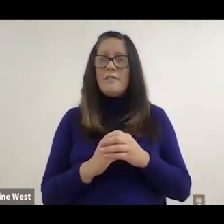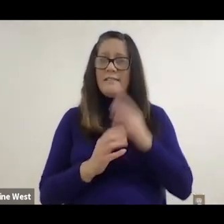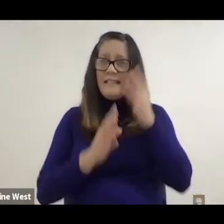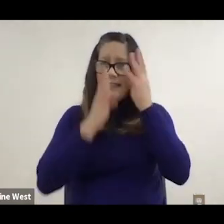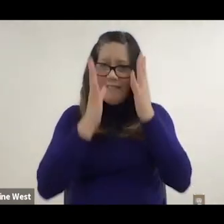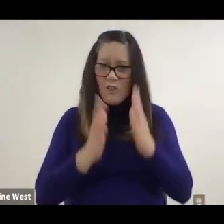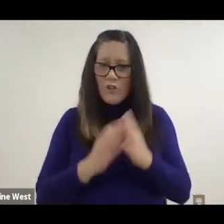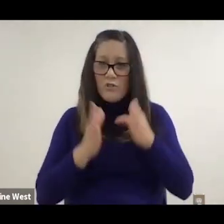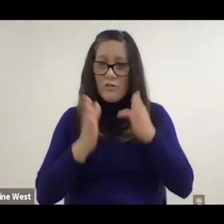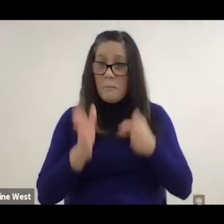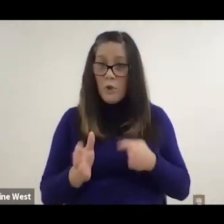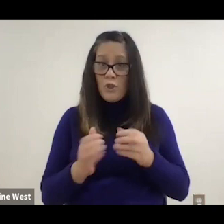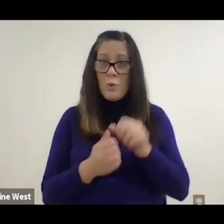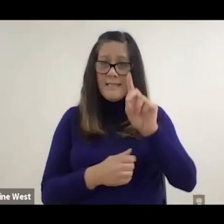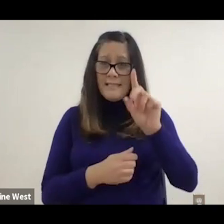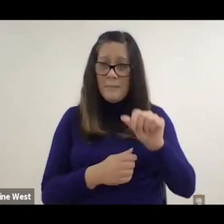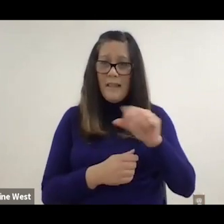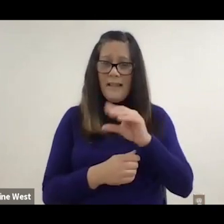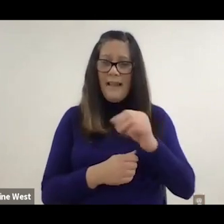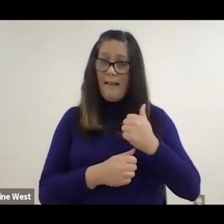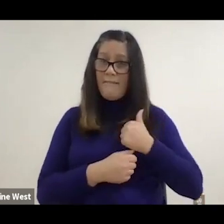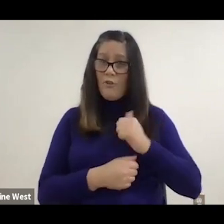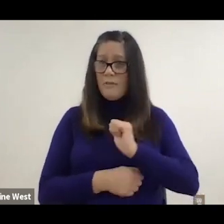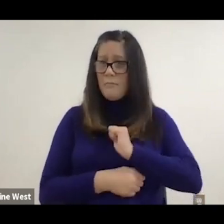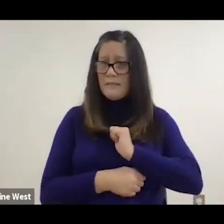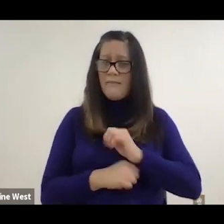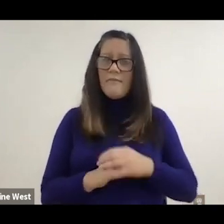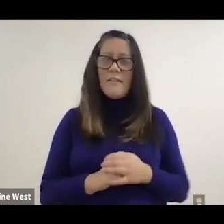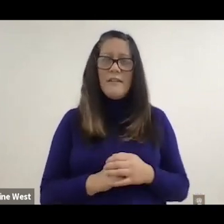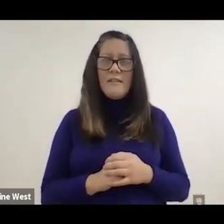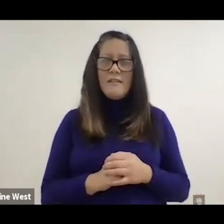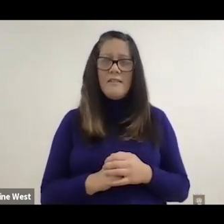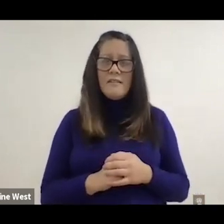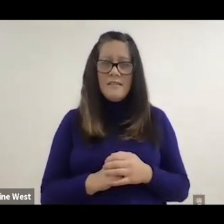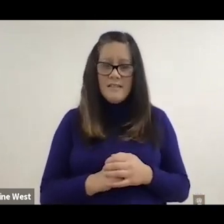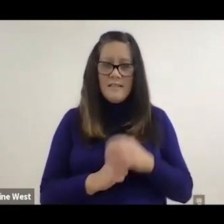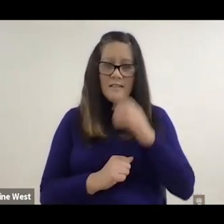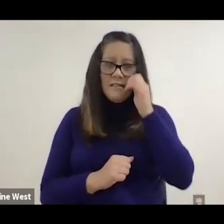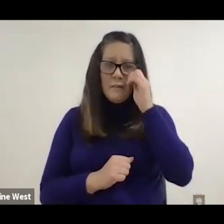and I think there's a you said you feel with you one message they need for